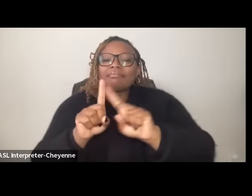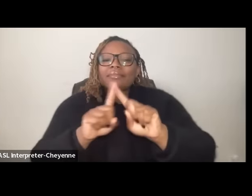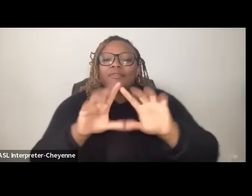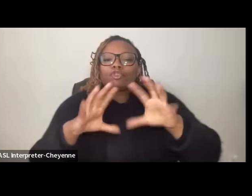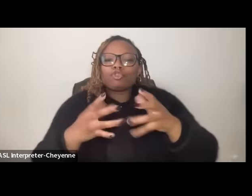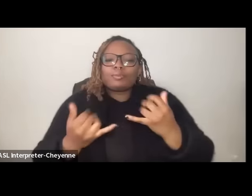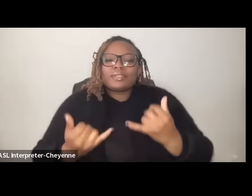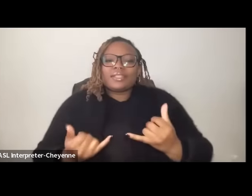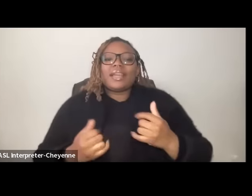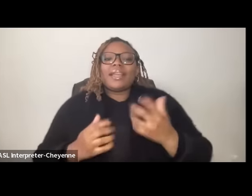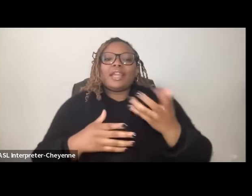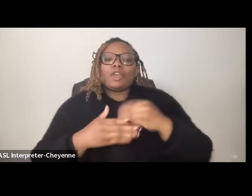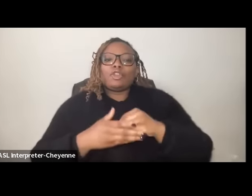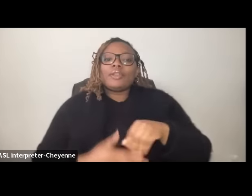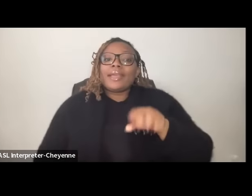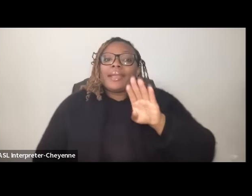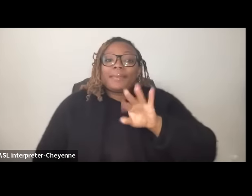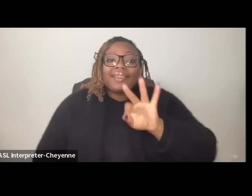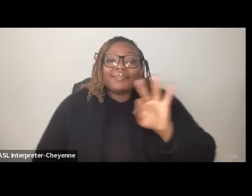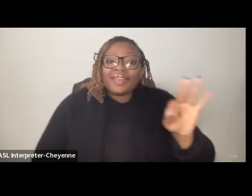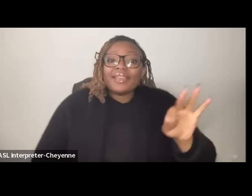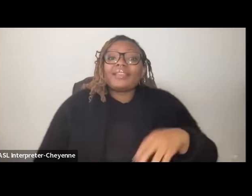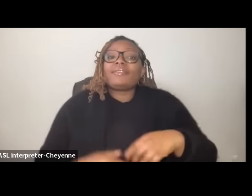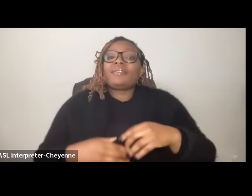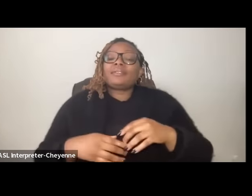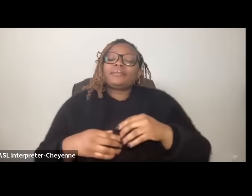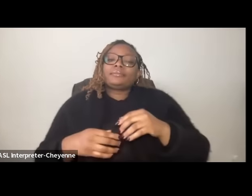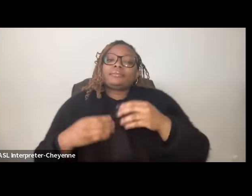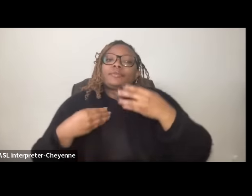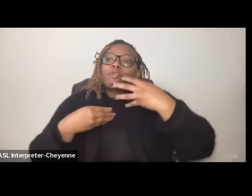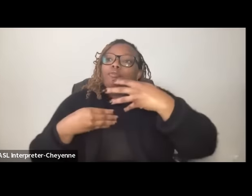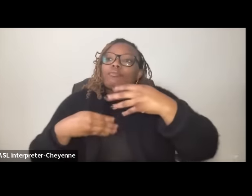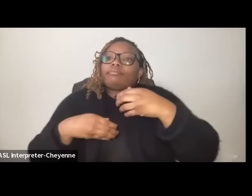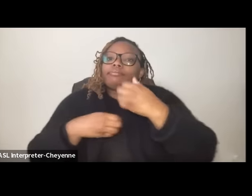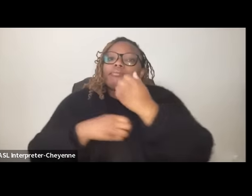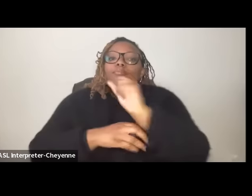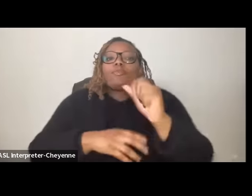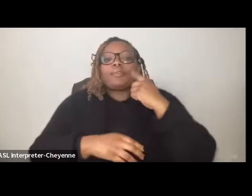black feminist Futures and the movement for black lives but also blacks for Palestine radical black